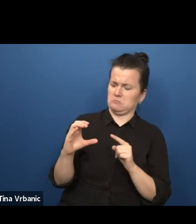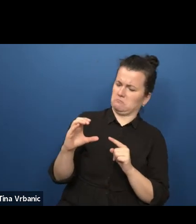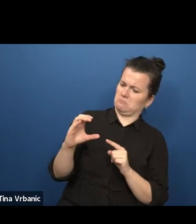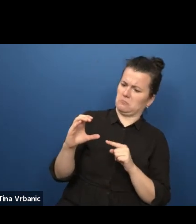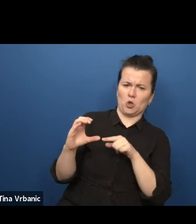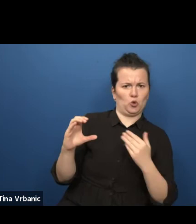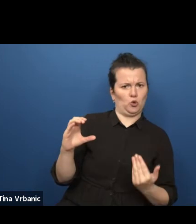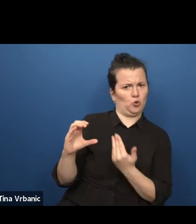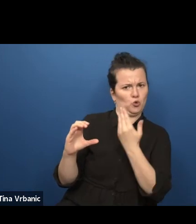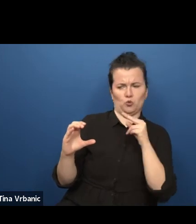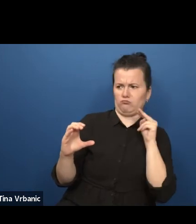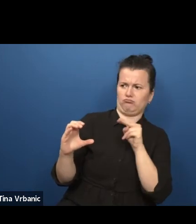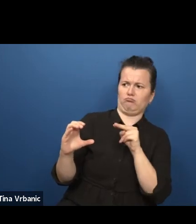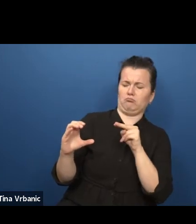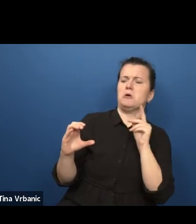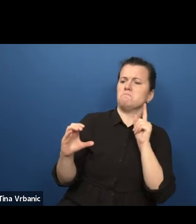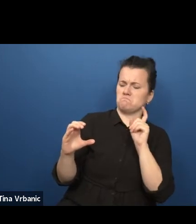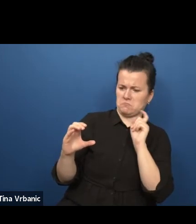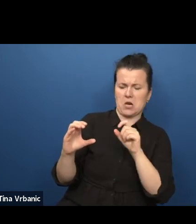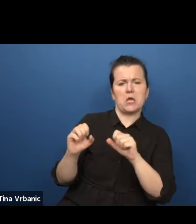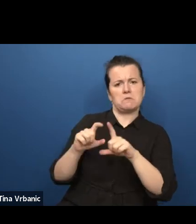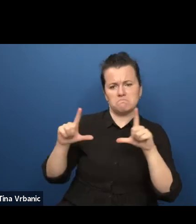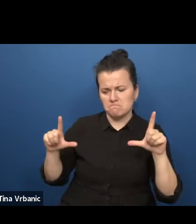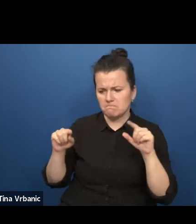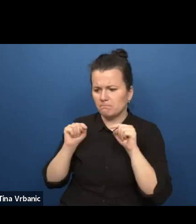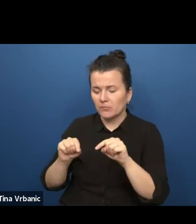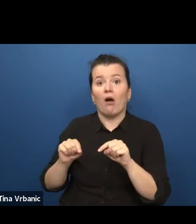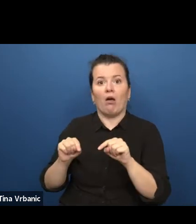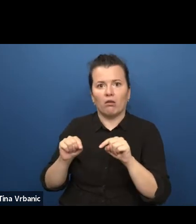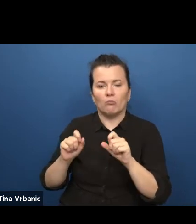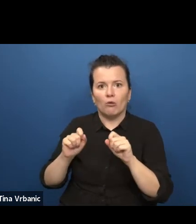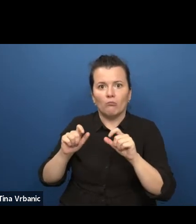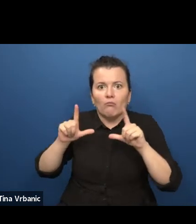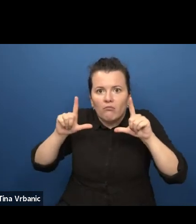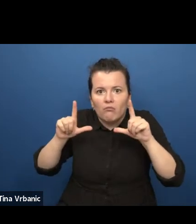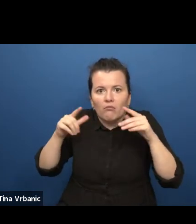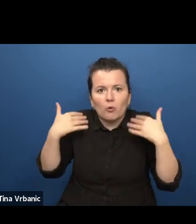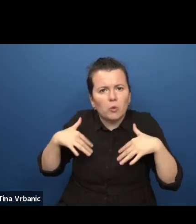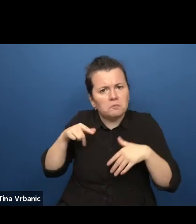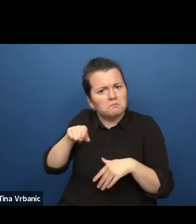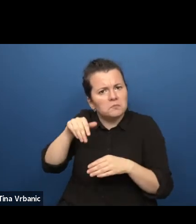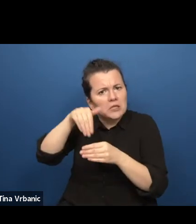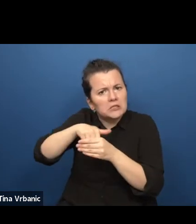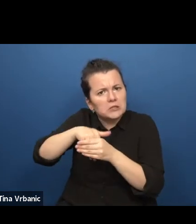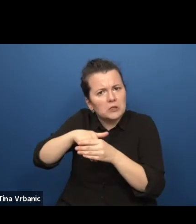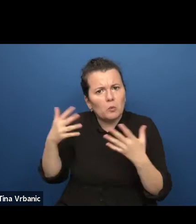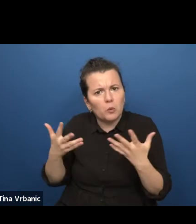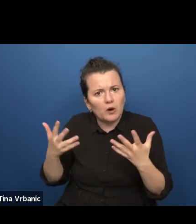Excited, I clicked on the link and got even more surprised when I found out that the in my perception,